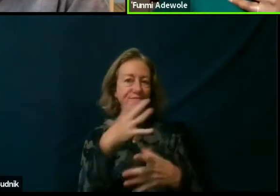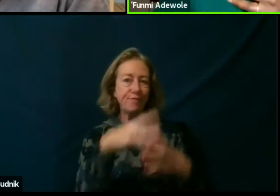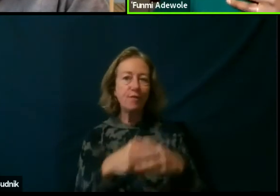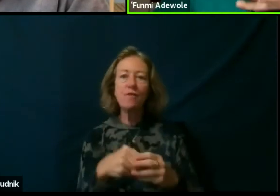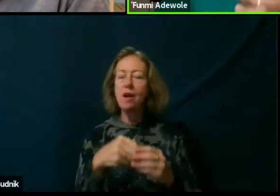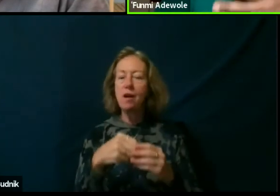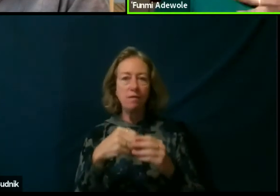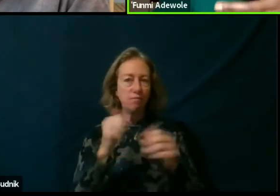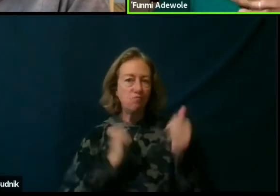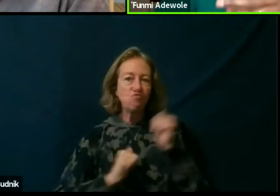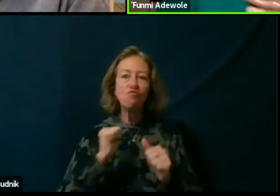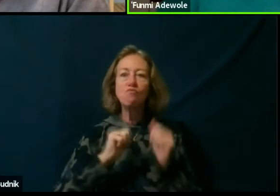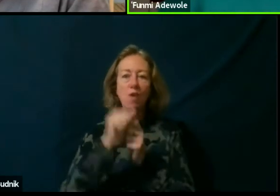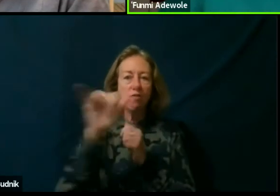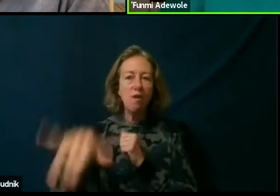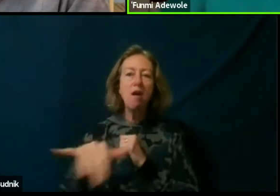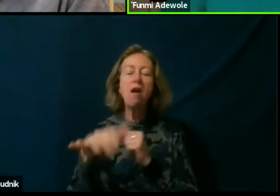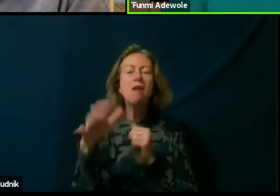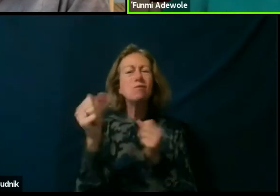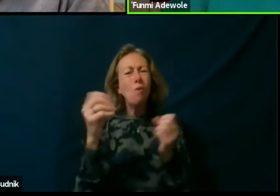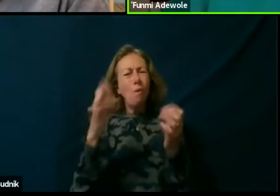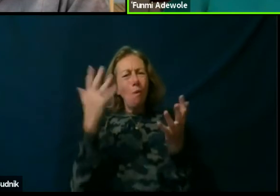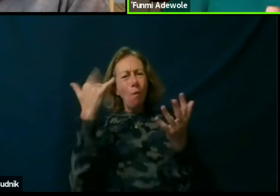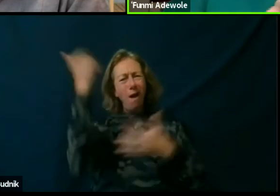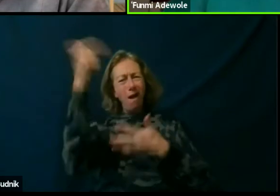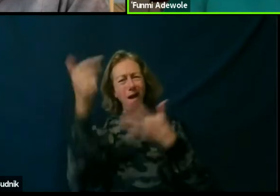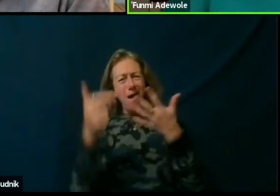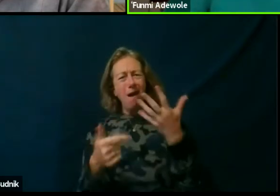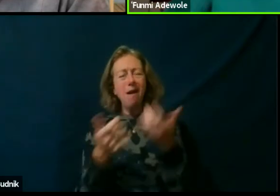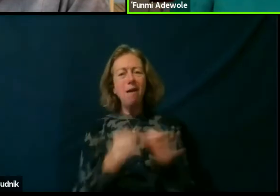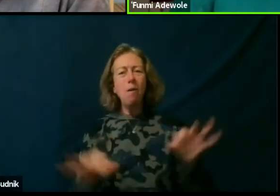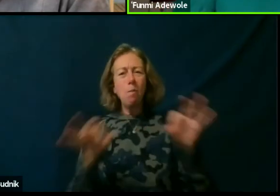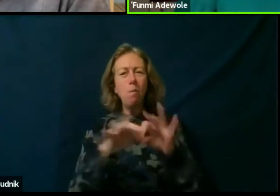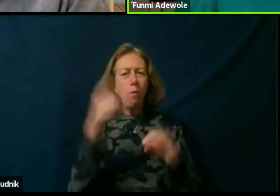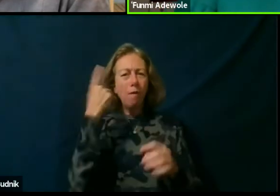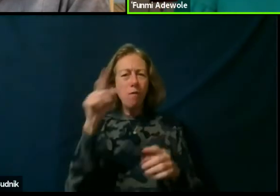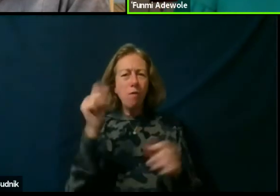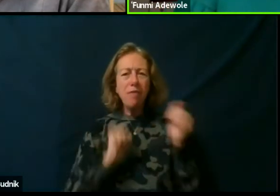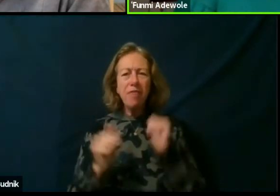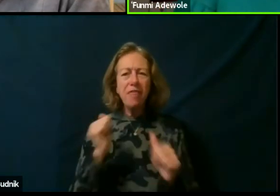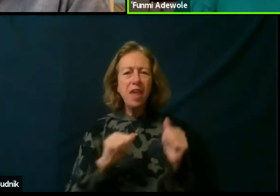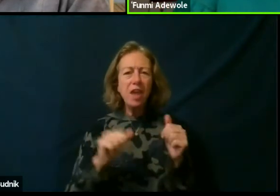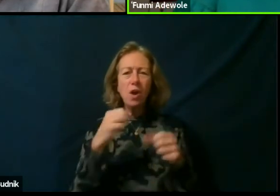You know why all of these is important for theater makers working on the African continent.